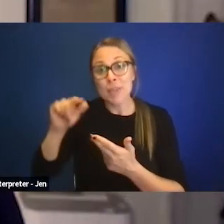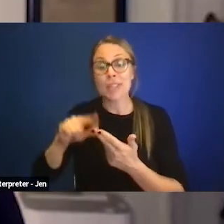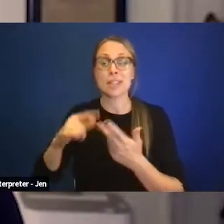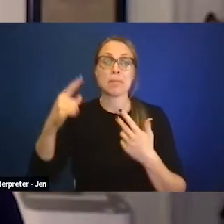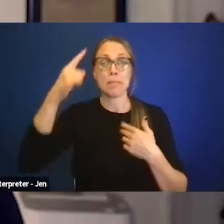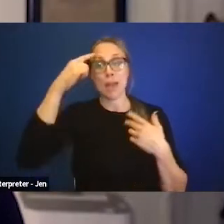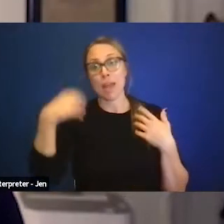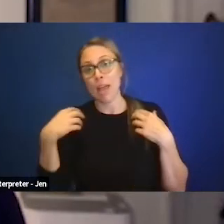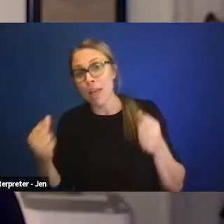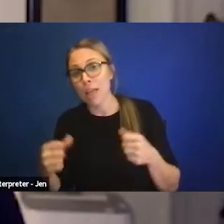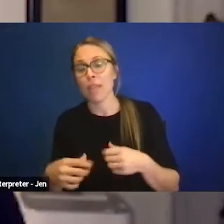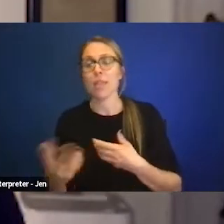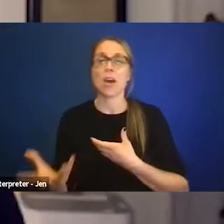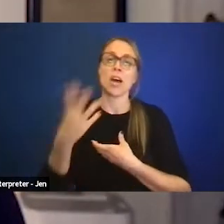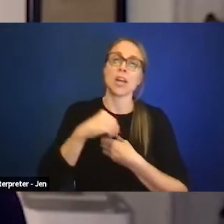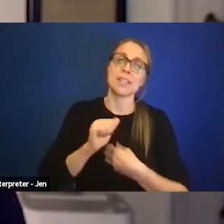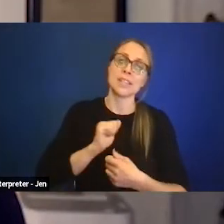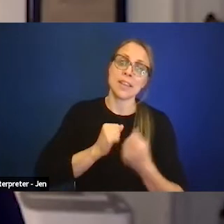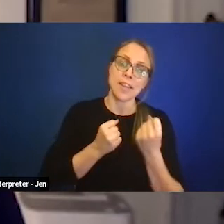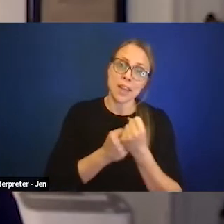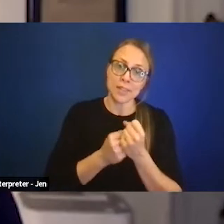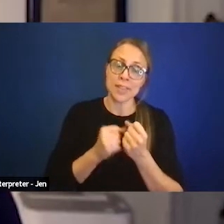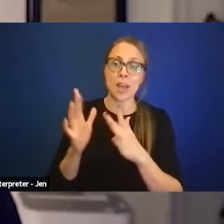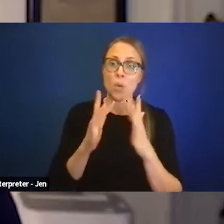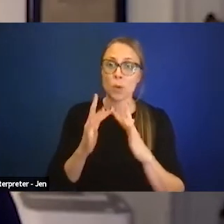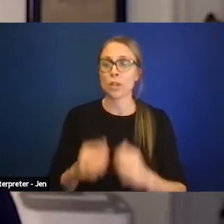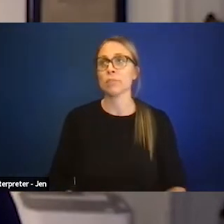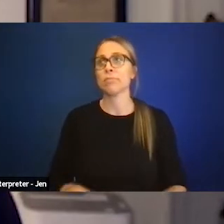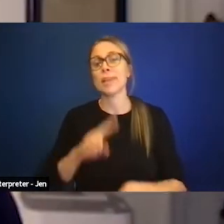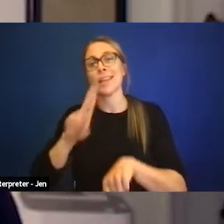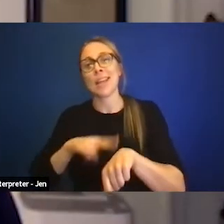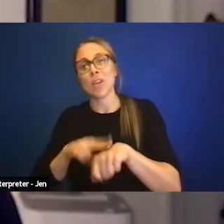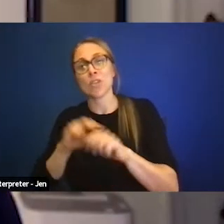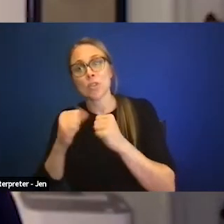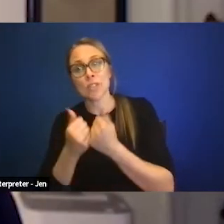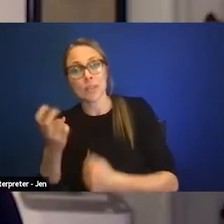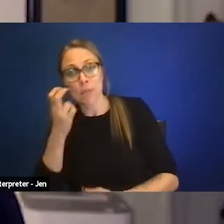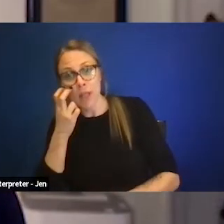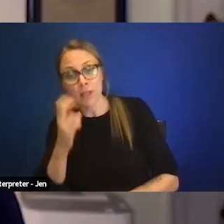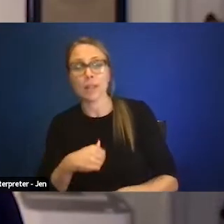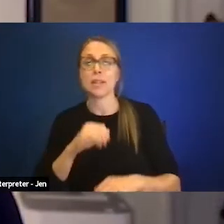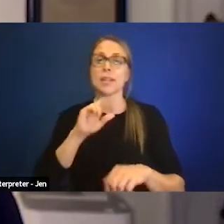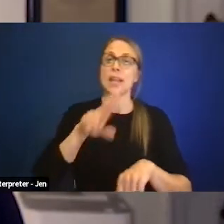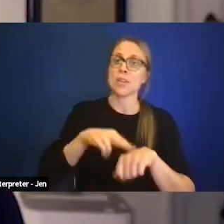the Artistic Self-Advocacy Network, National Association of the Blind, National Federation of the Deaf,